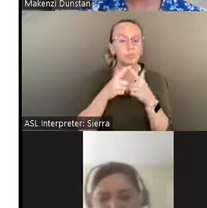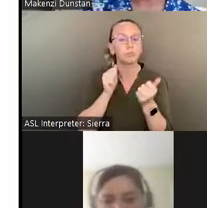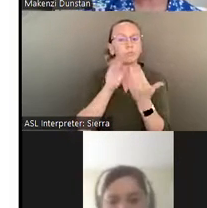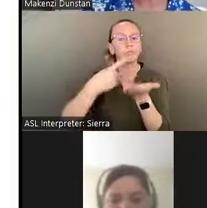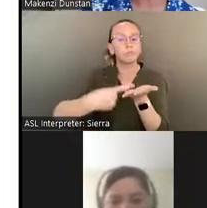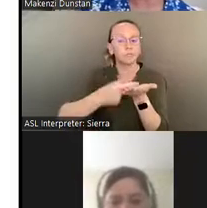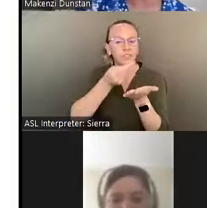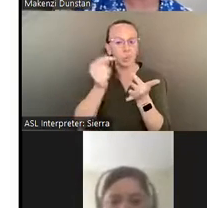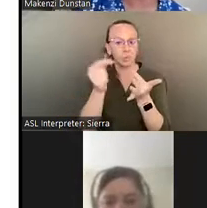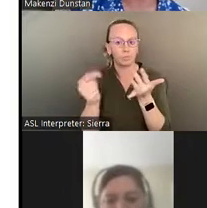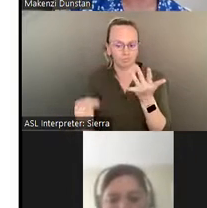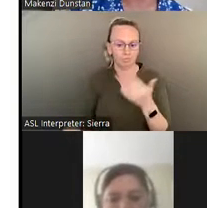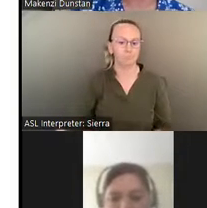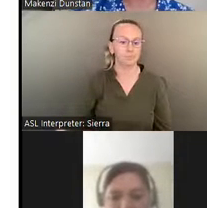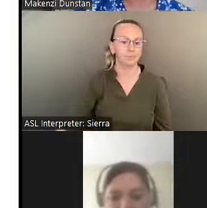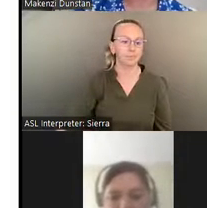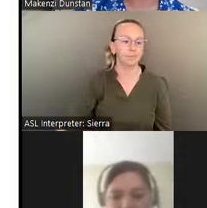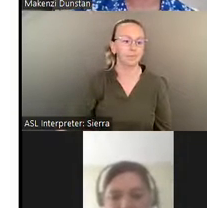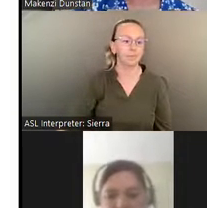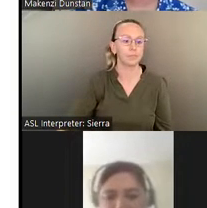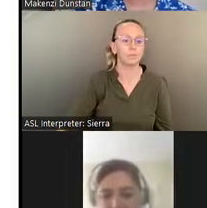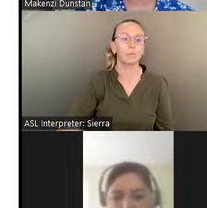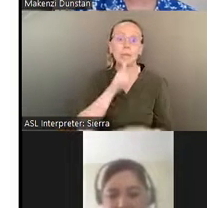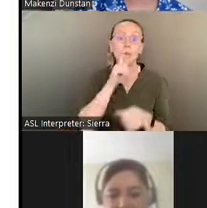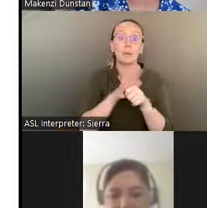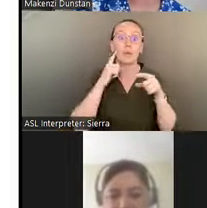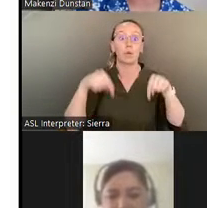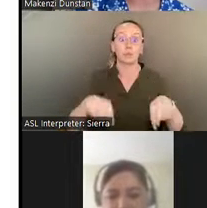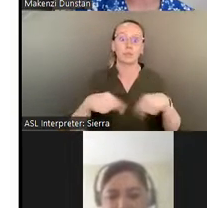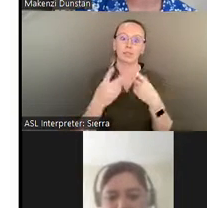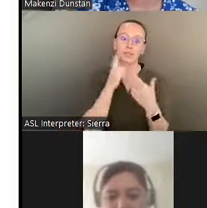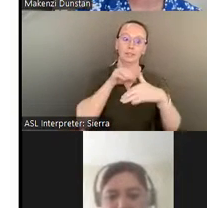We are committed to making this program accessible and are integrating accessibility through